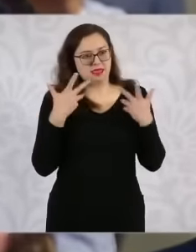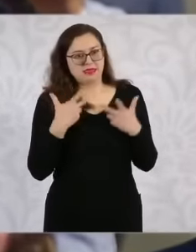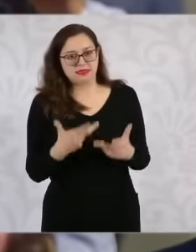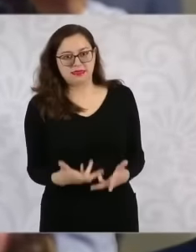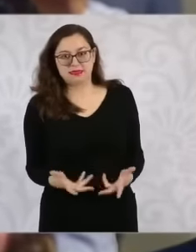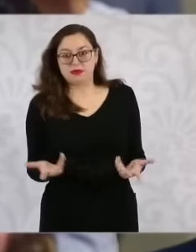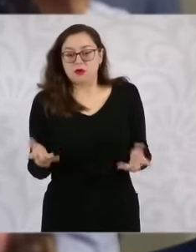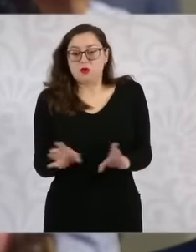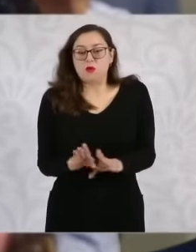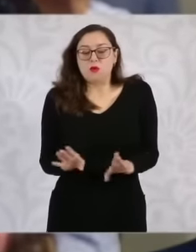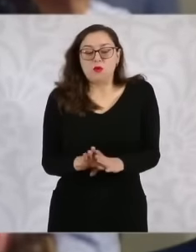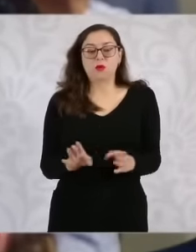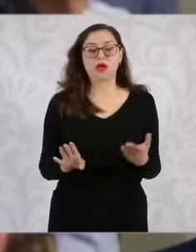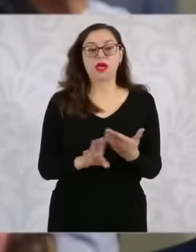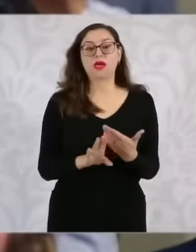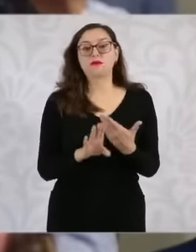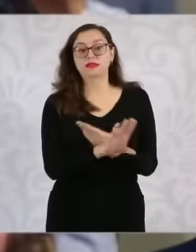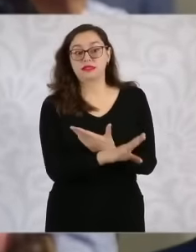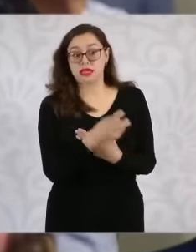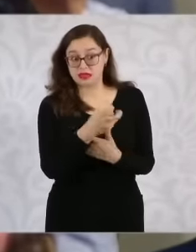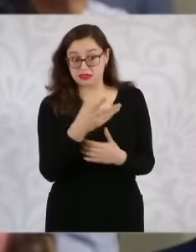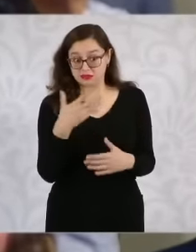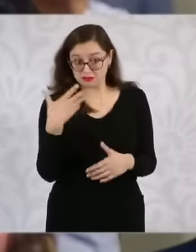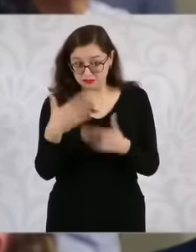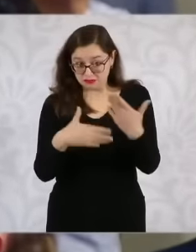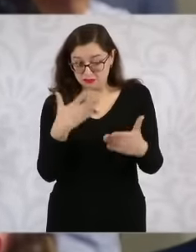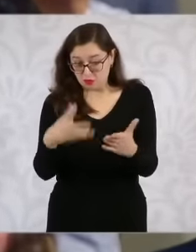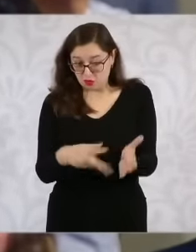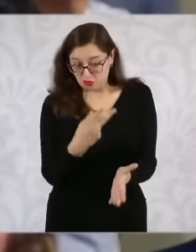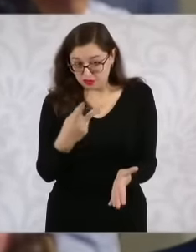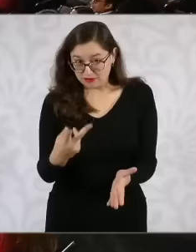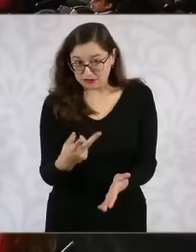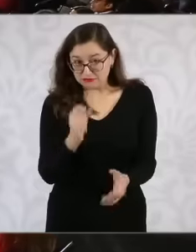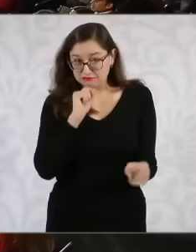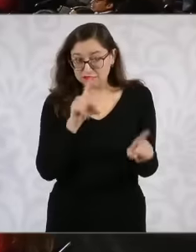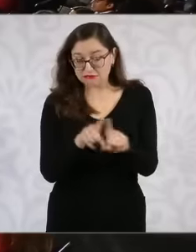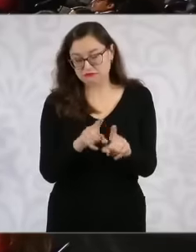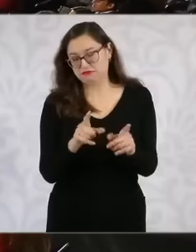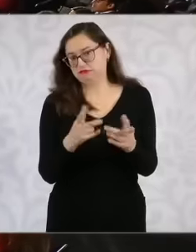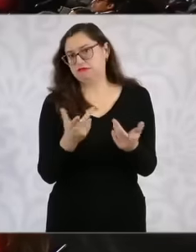well, to prevent incidents from being recorded in the future. of this type, of course, within the